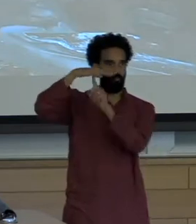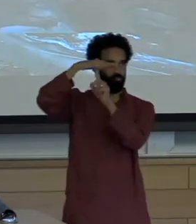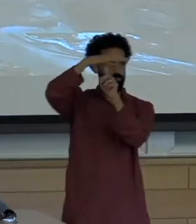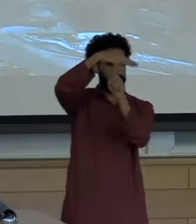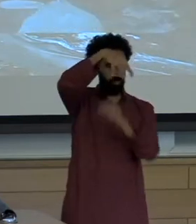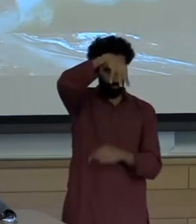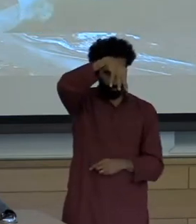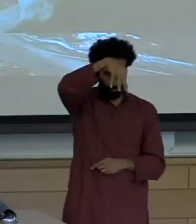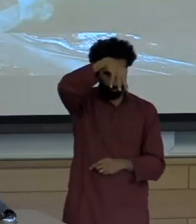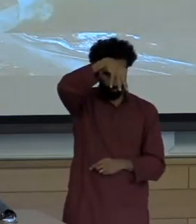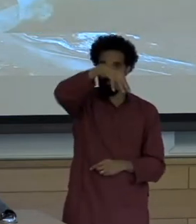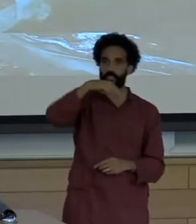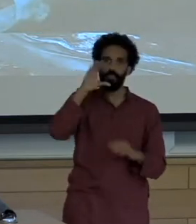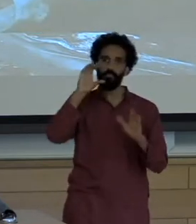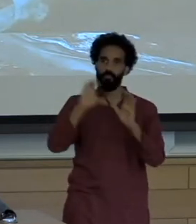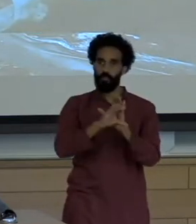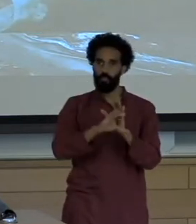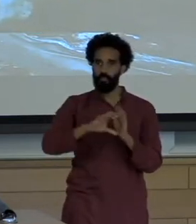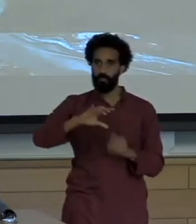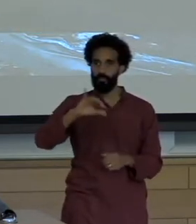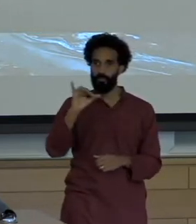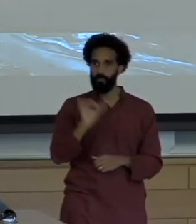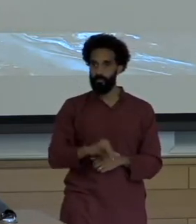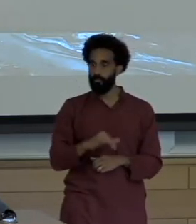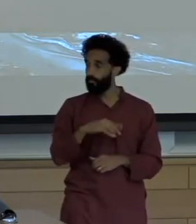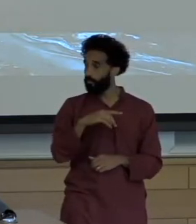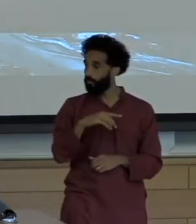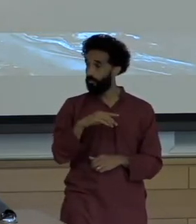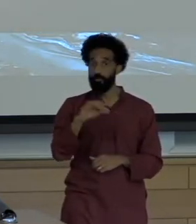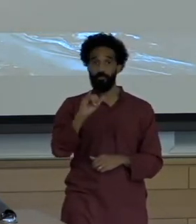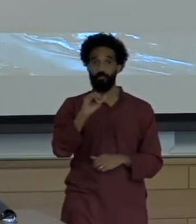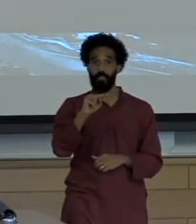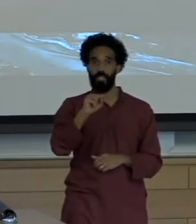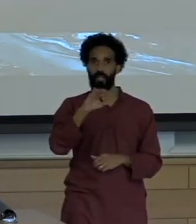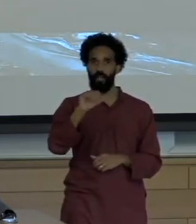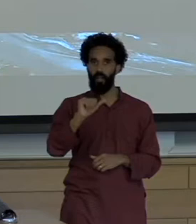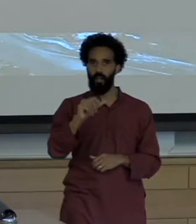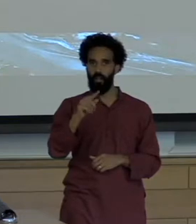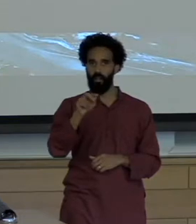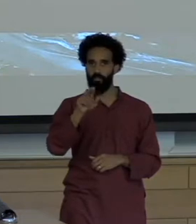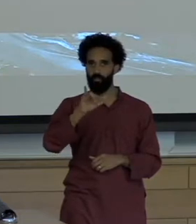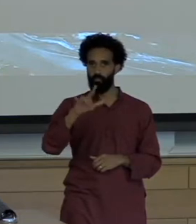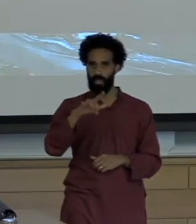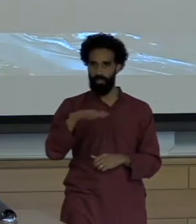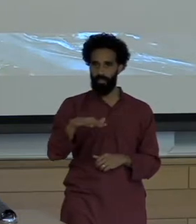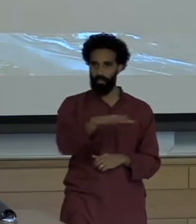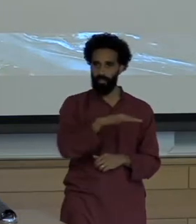Atop the cordillera de los Andes on the inca trail glacial patches of snow and ice